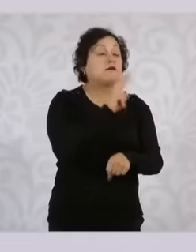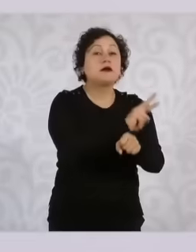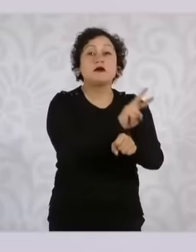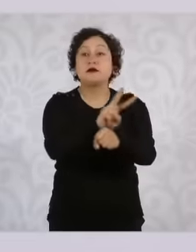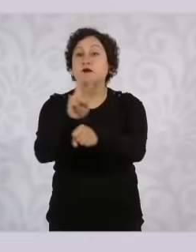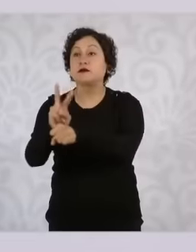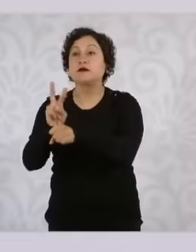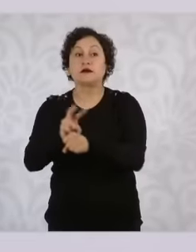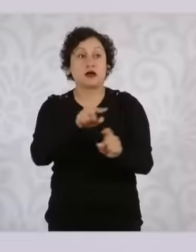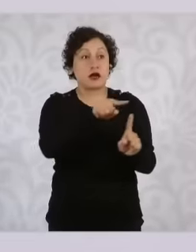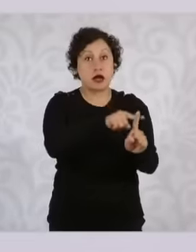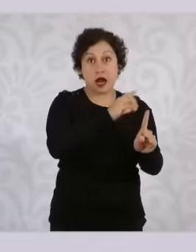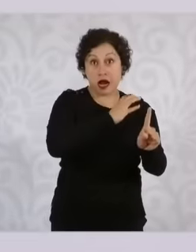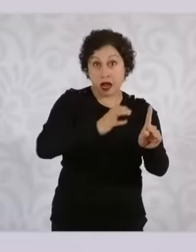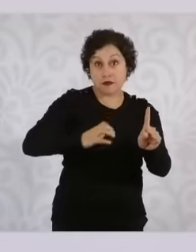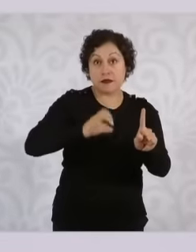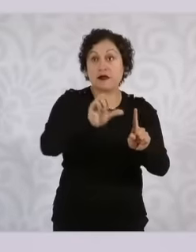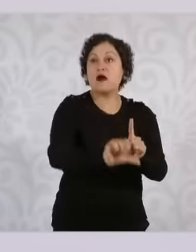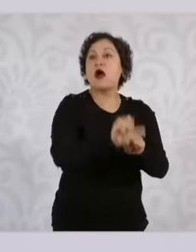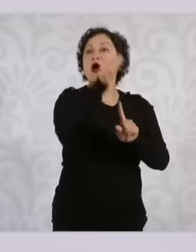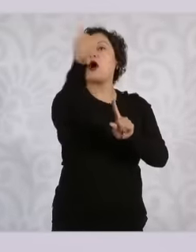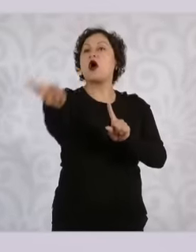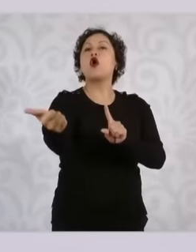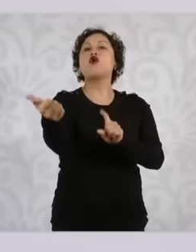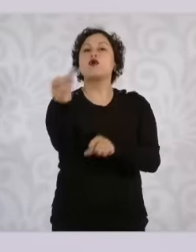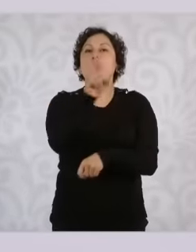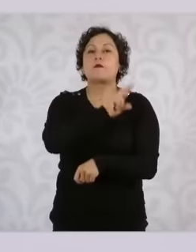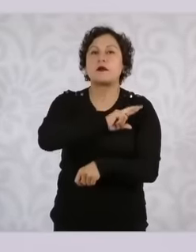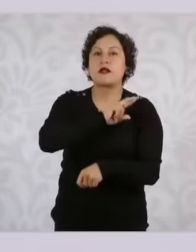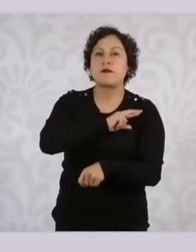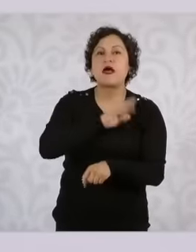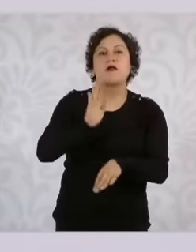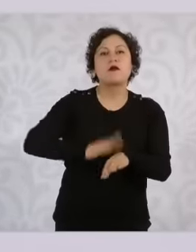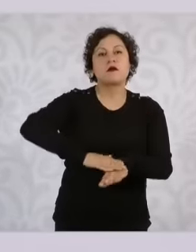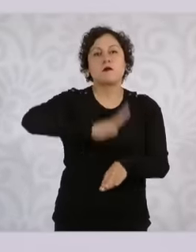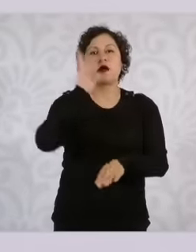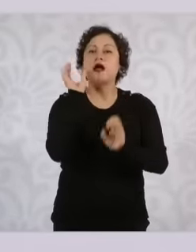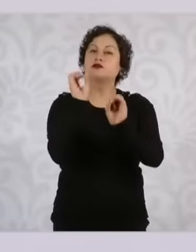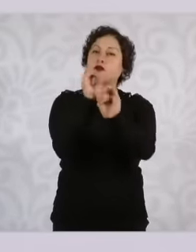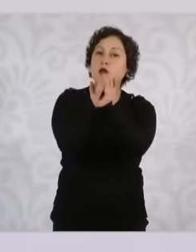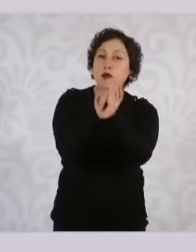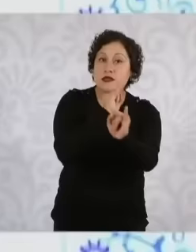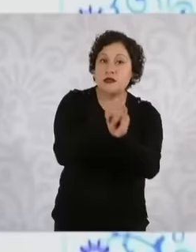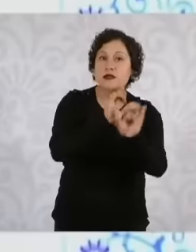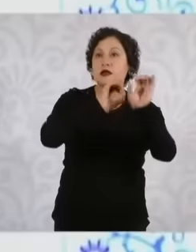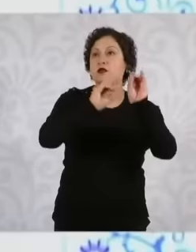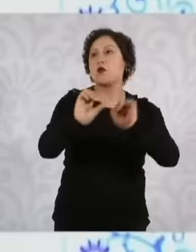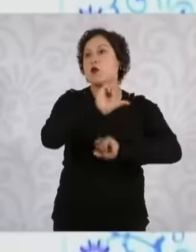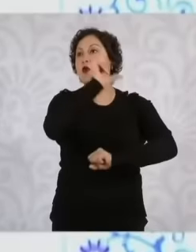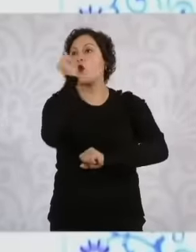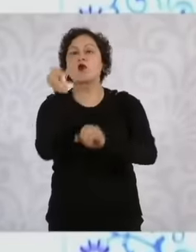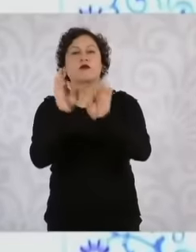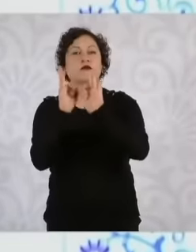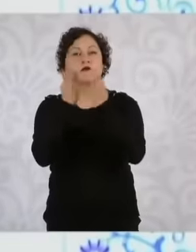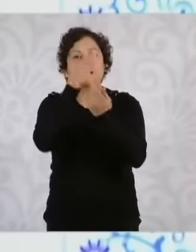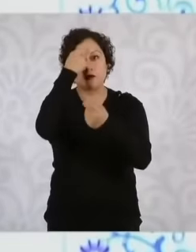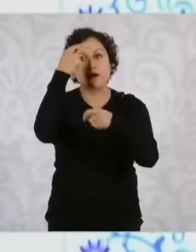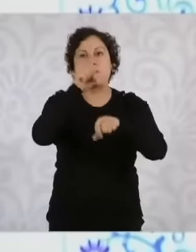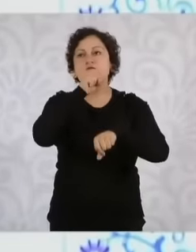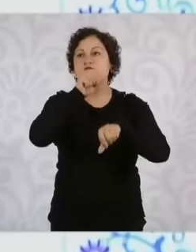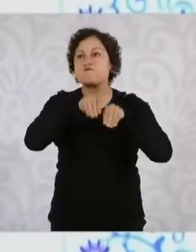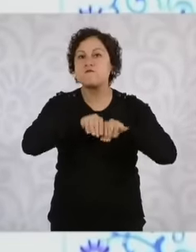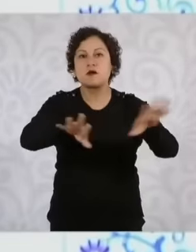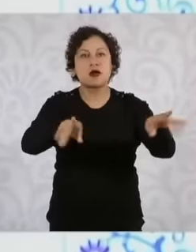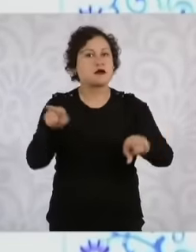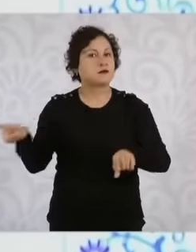radio spots on their own or through third parties. and television, internet or any means of communication to promote themselves,